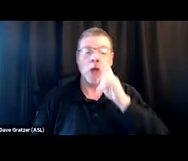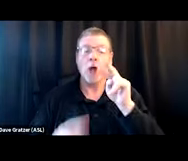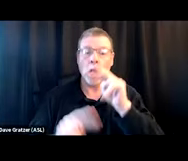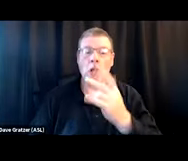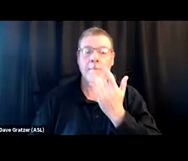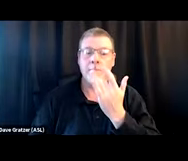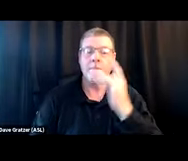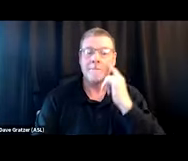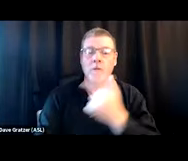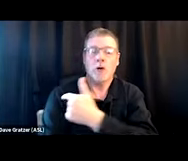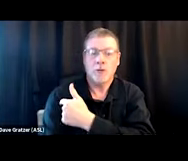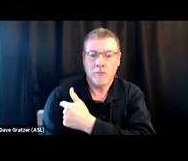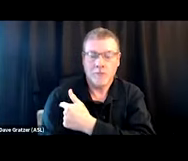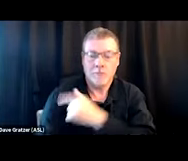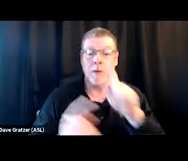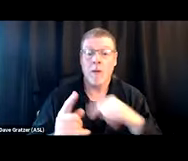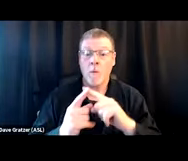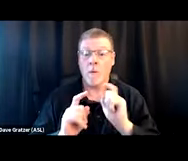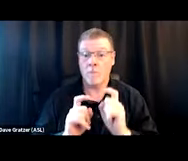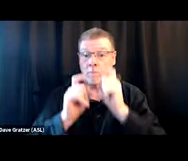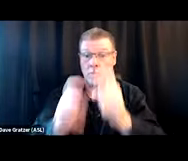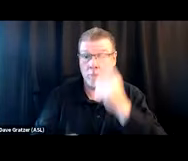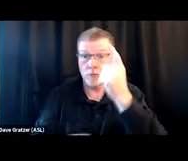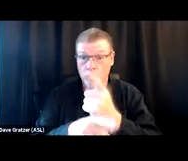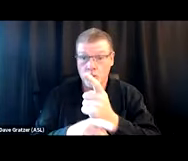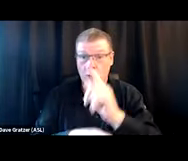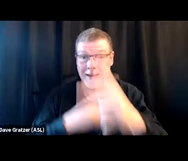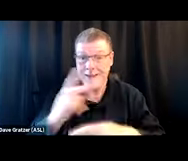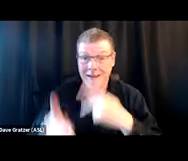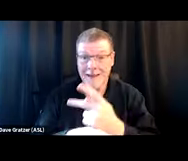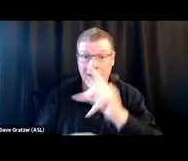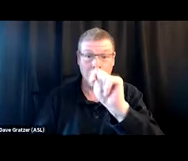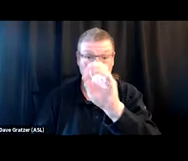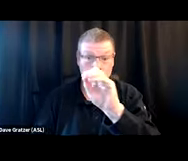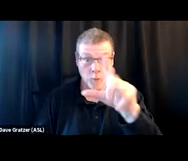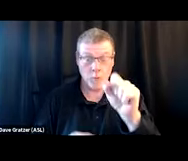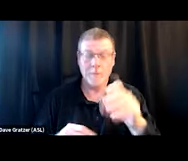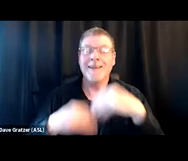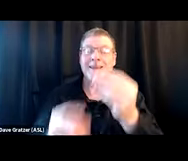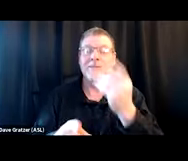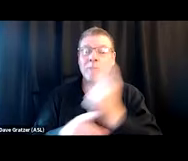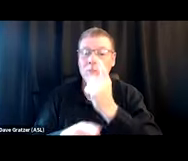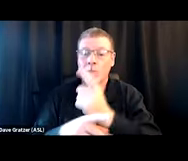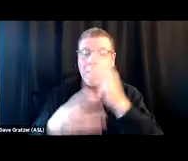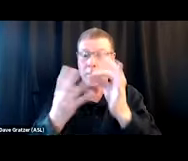Again, when we provide the right tools to provide options for folks, people are injecting less.